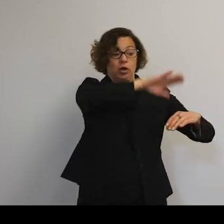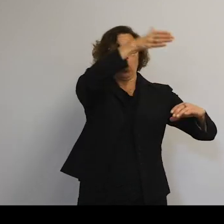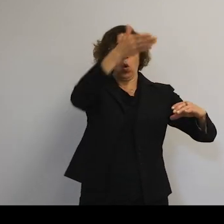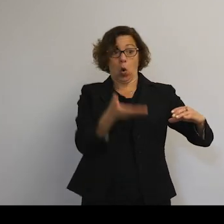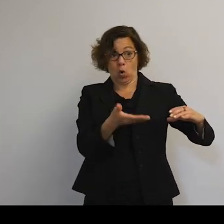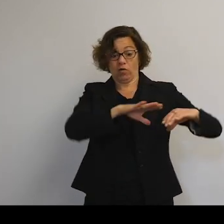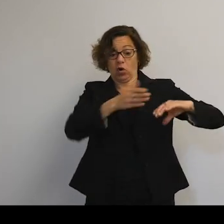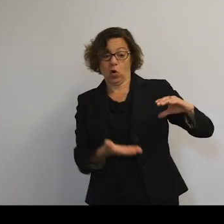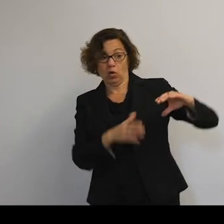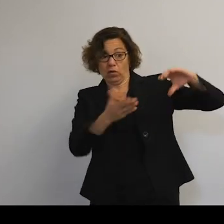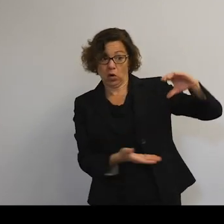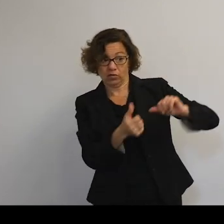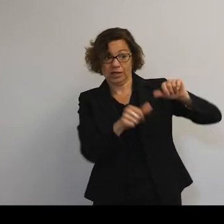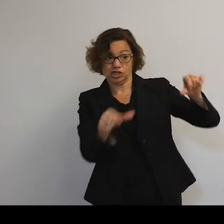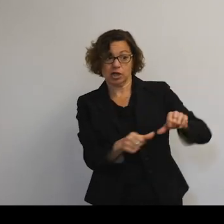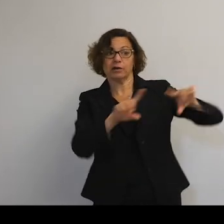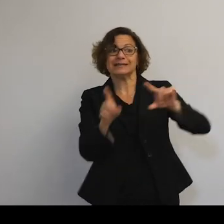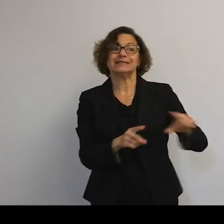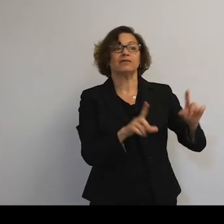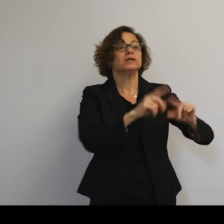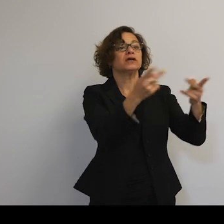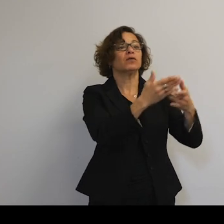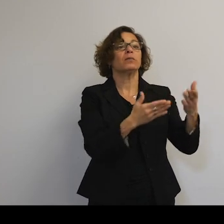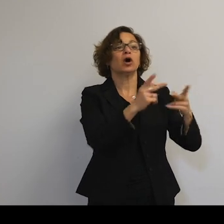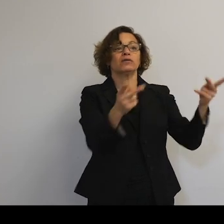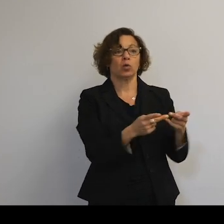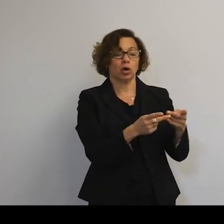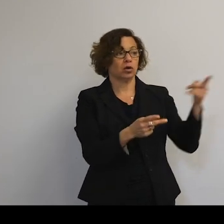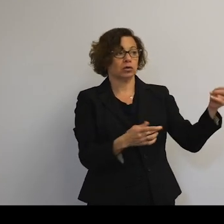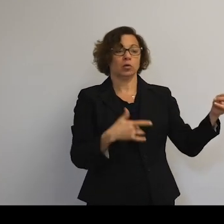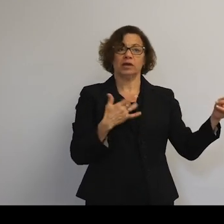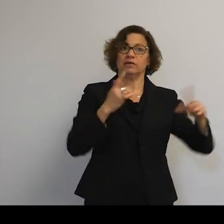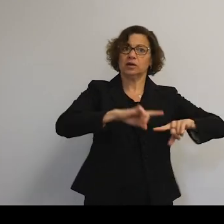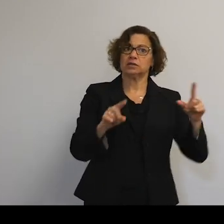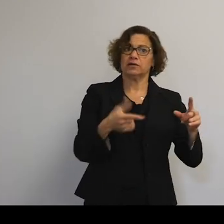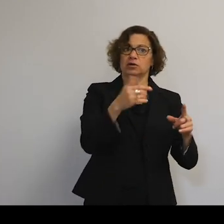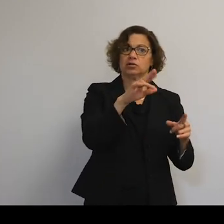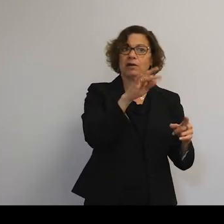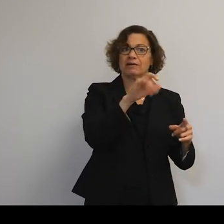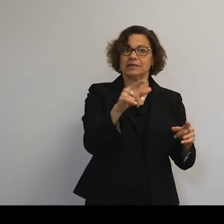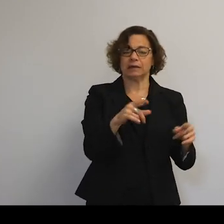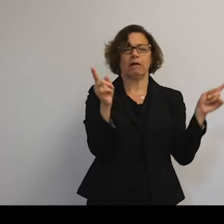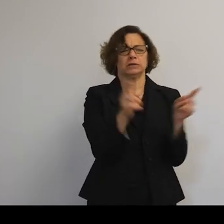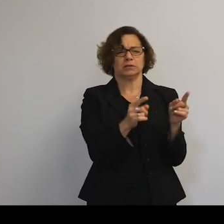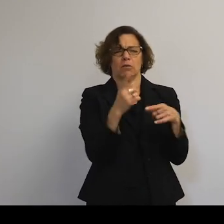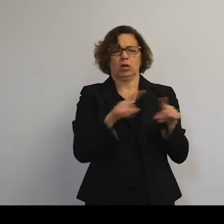where there's a difference. If we go to a different part of the world, we experience different levels of gravity. There's quite a small difference to us. We don't really notice.